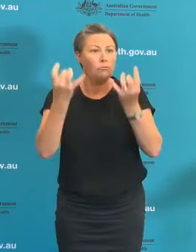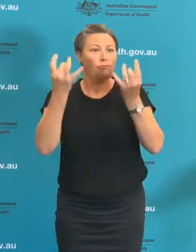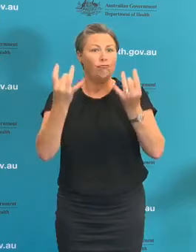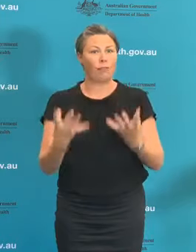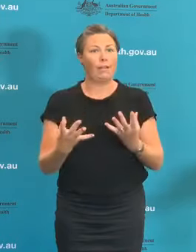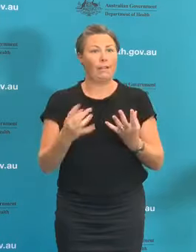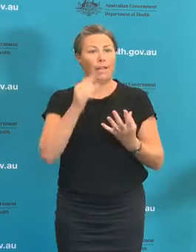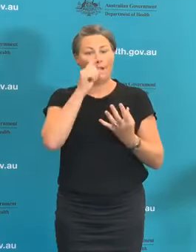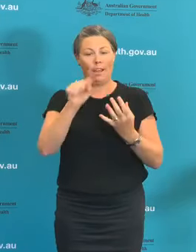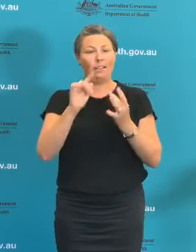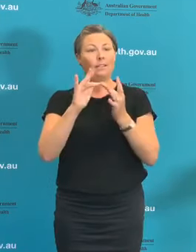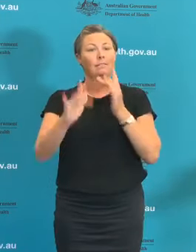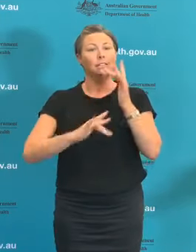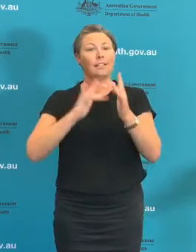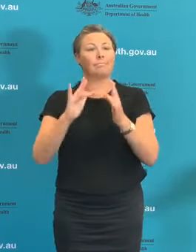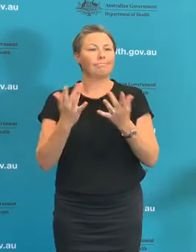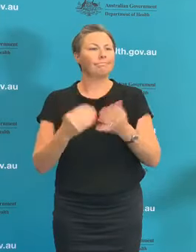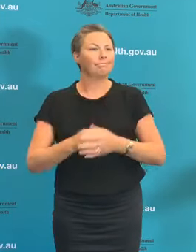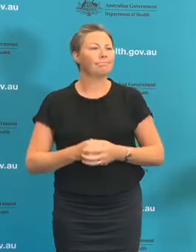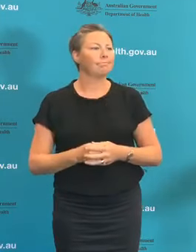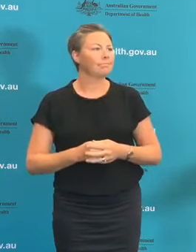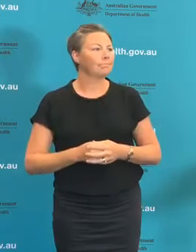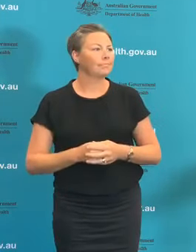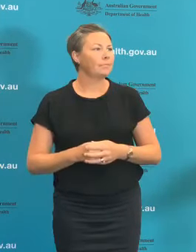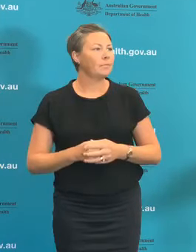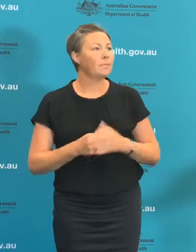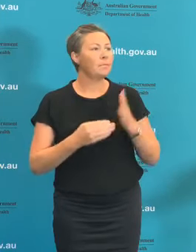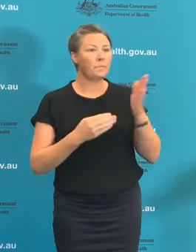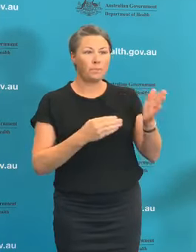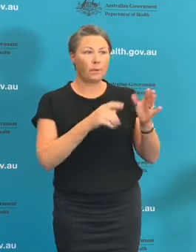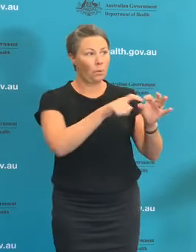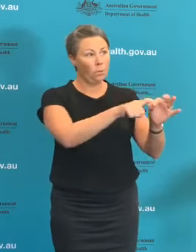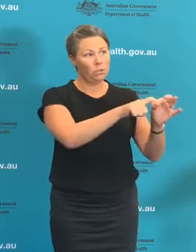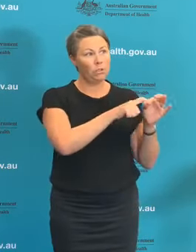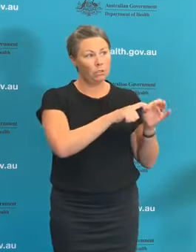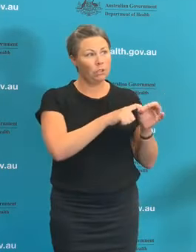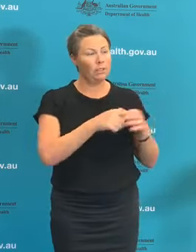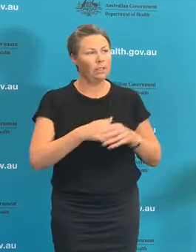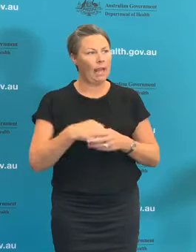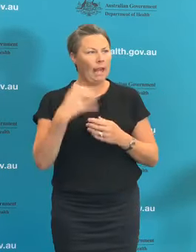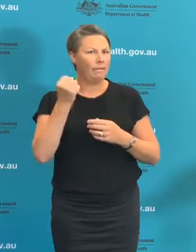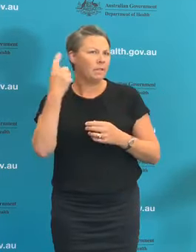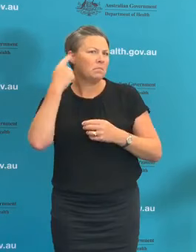I'll take some questions JOURNALIST: There are reports overseas that patients